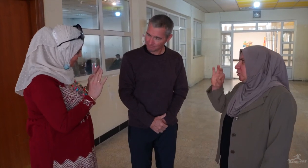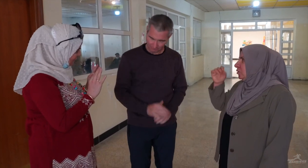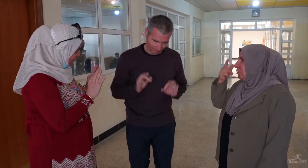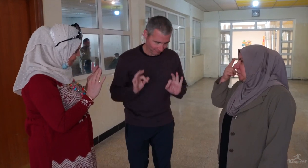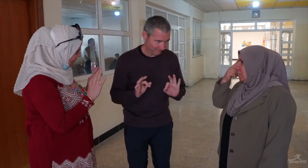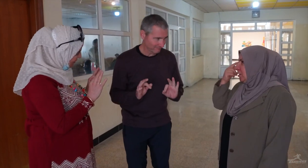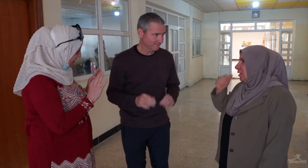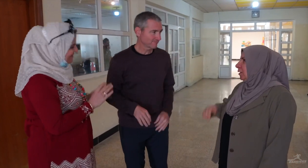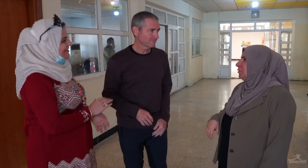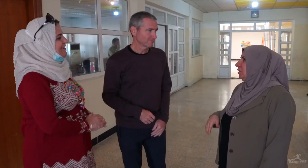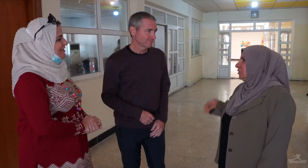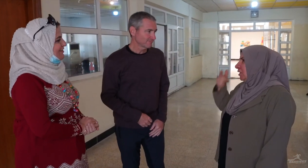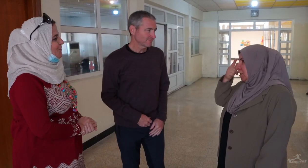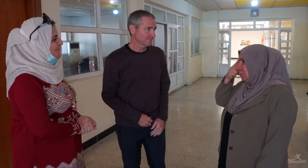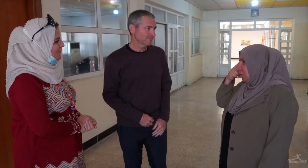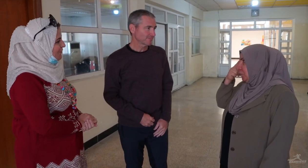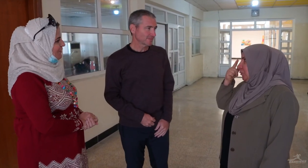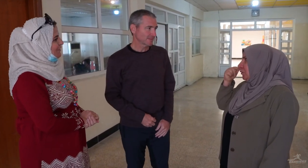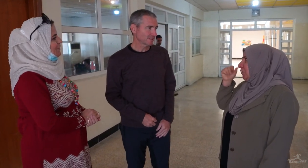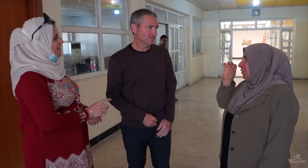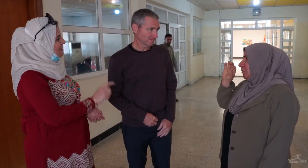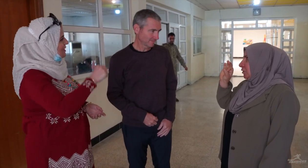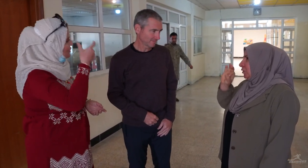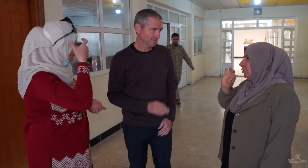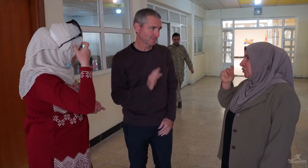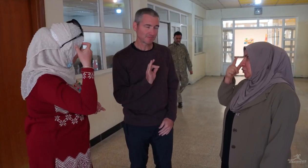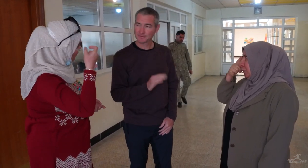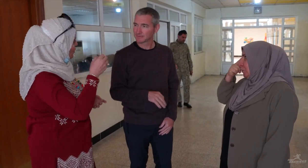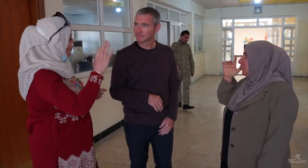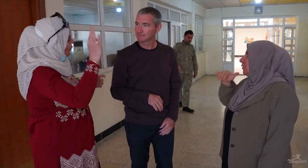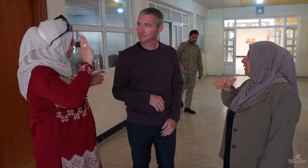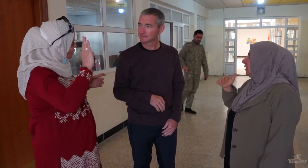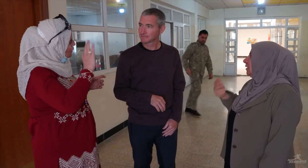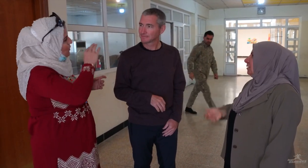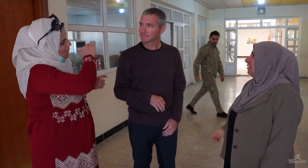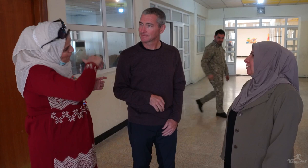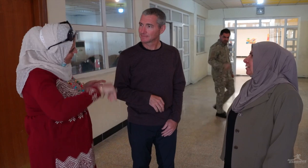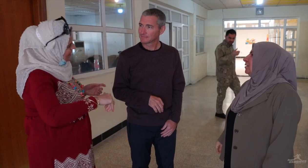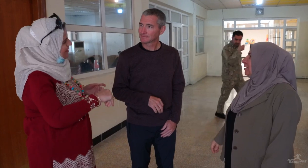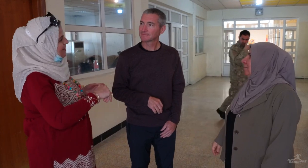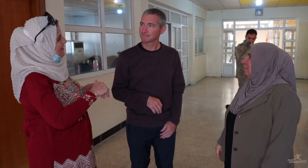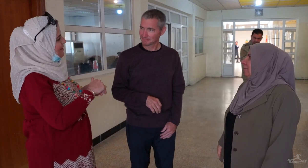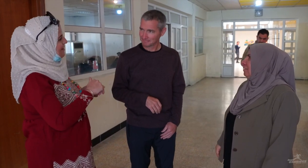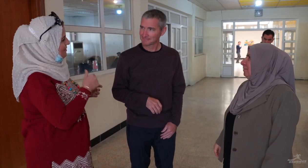I agreed! (Speaking Arabic)